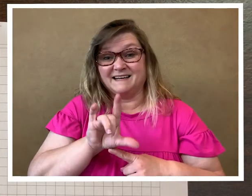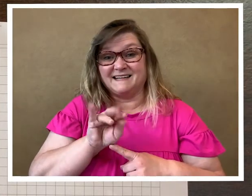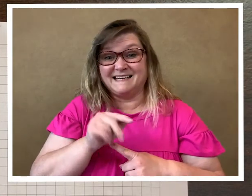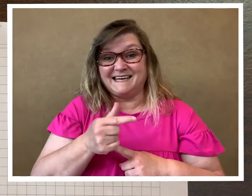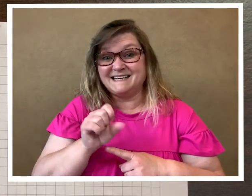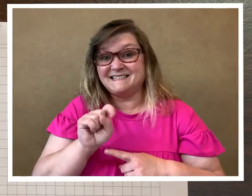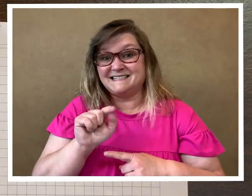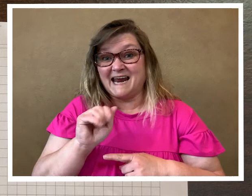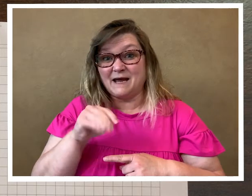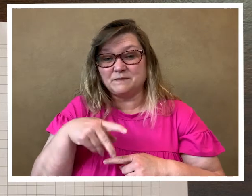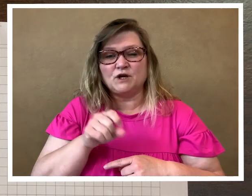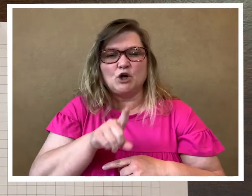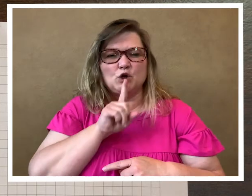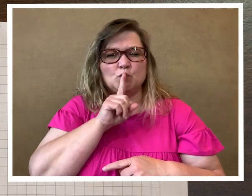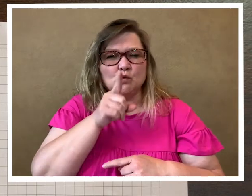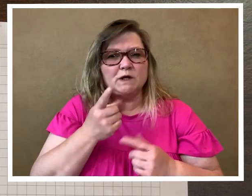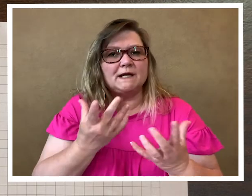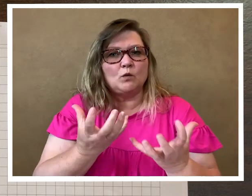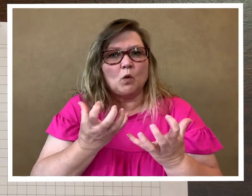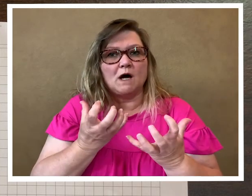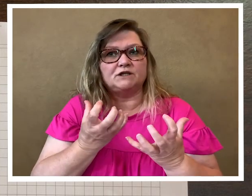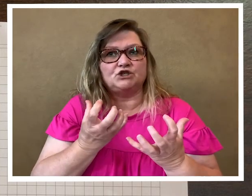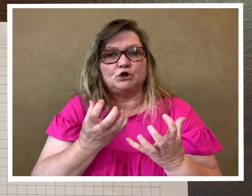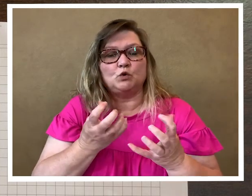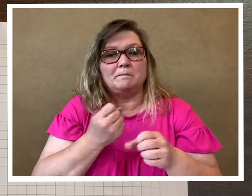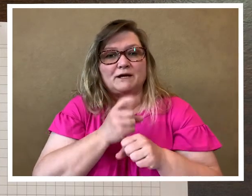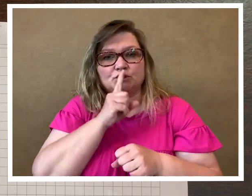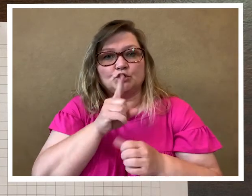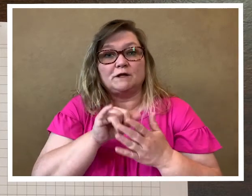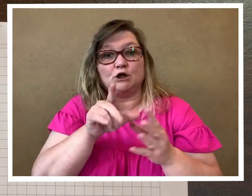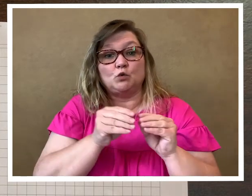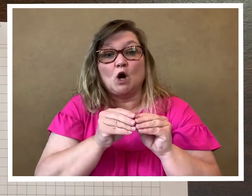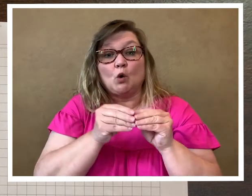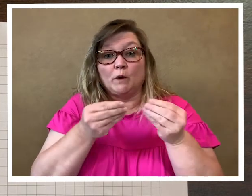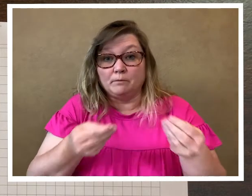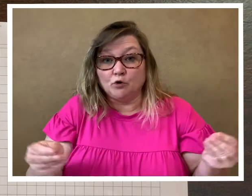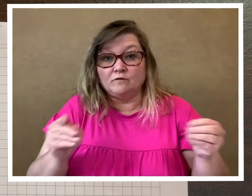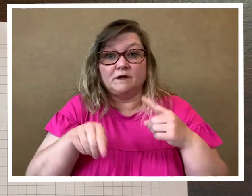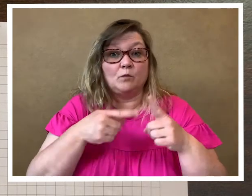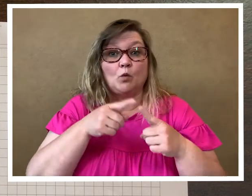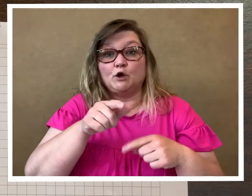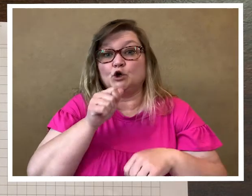cling stamps, you really want to make sure that you remove them when you're